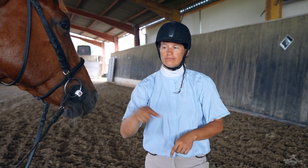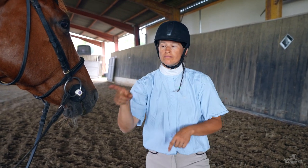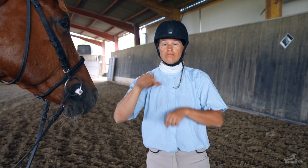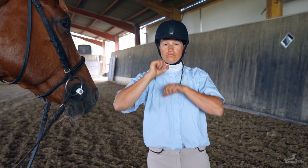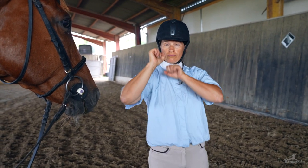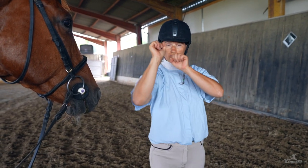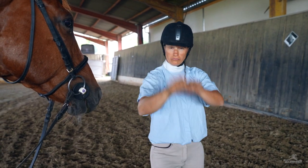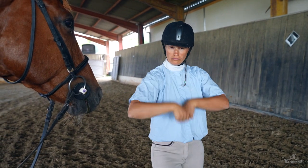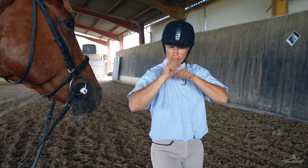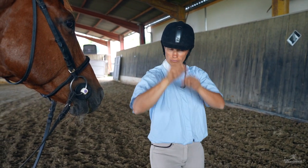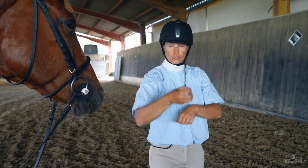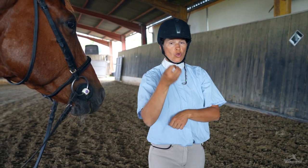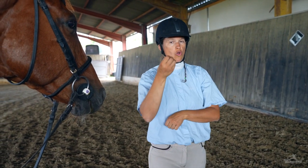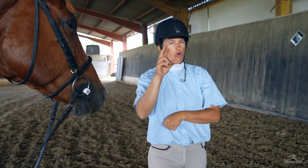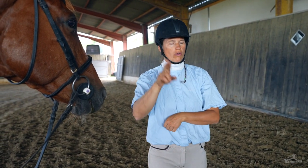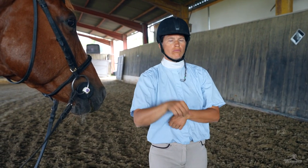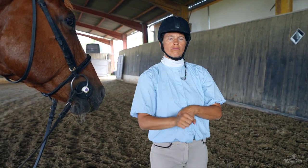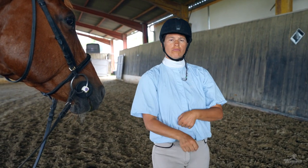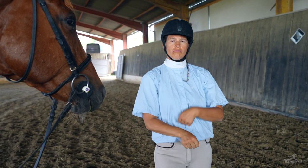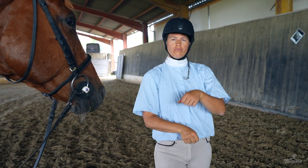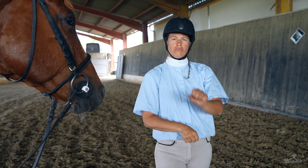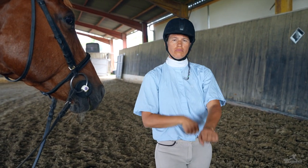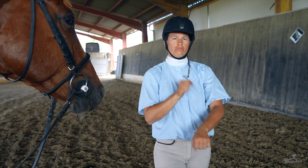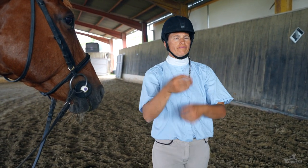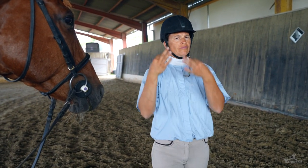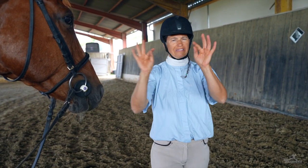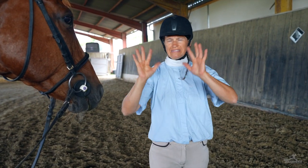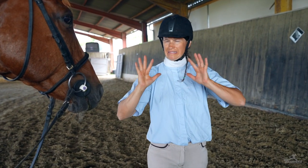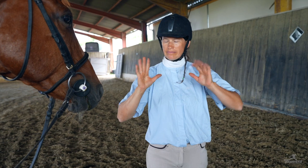The horse can be at a gallop or cantering gait,